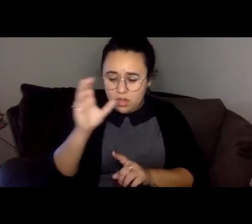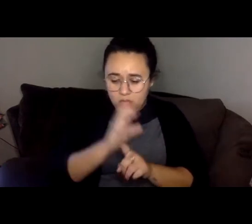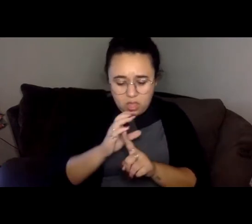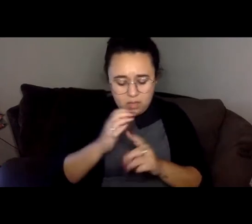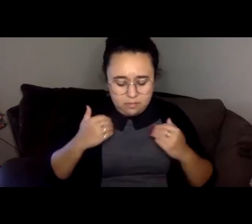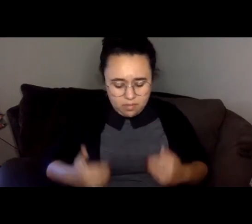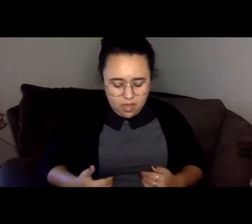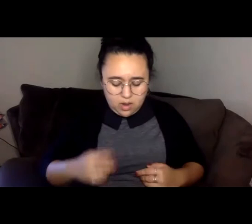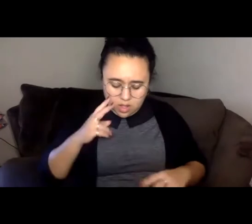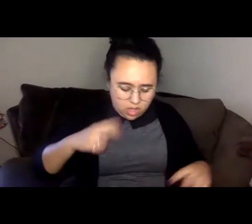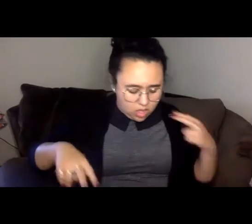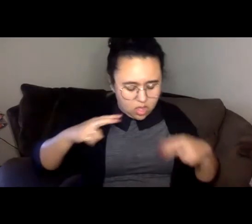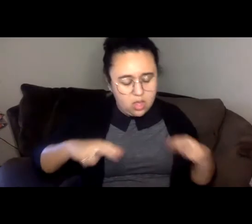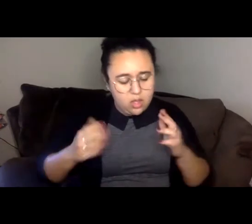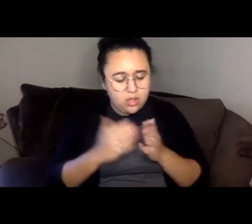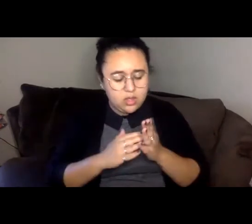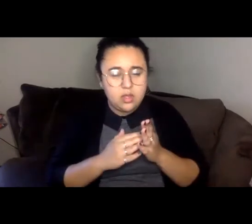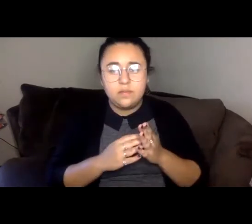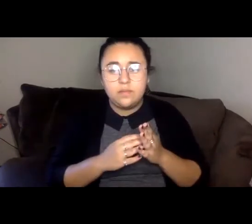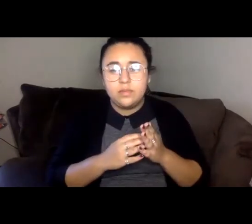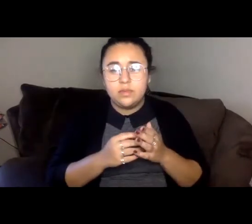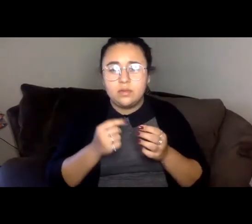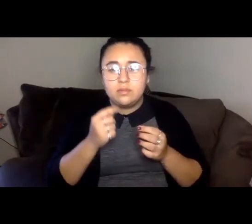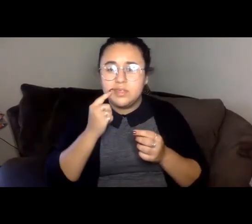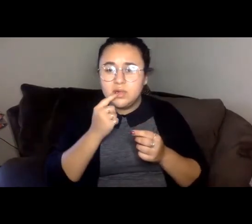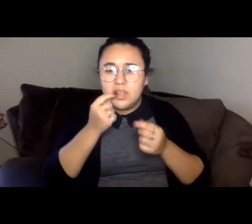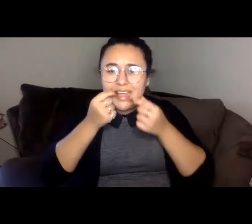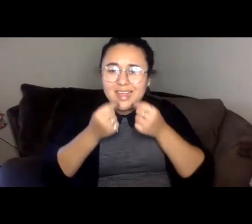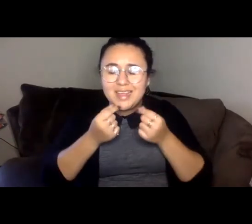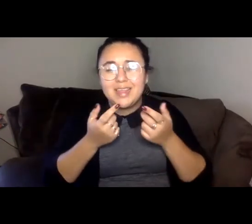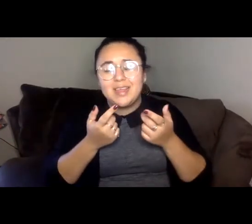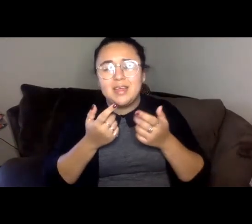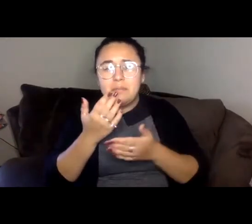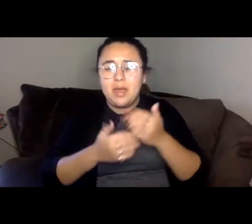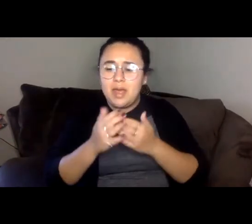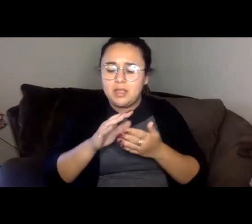The sharp point of a tooth shape of my hands, and place the places where I could not bear